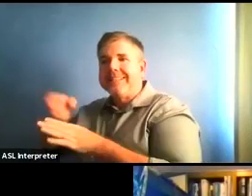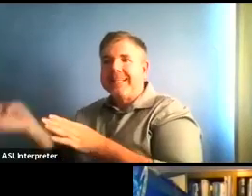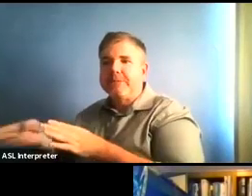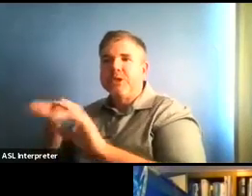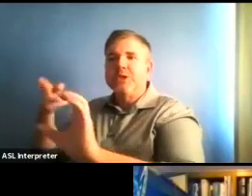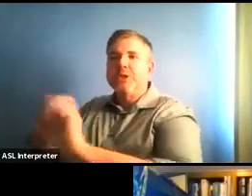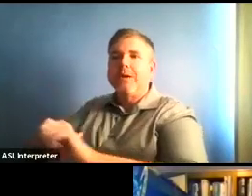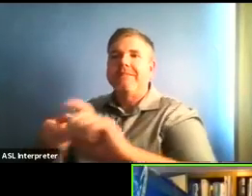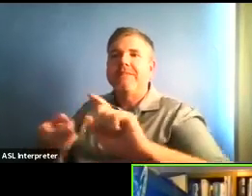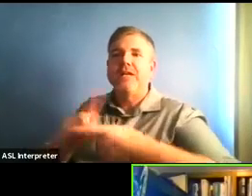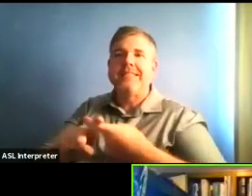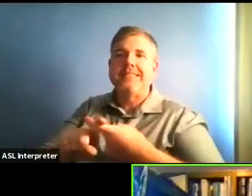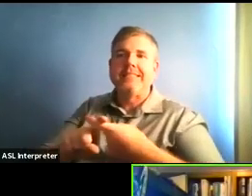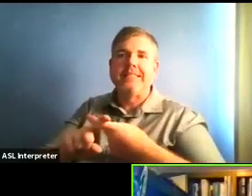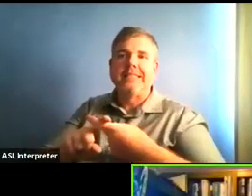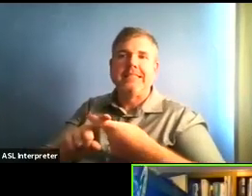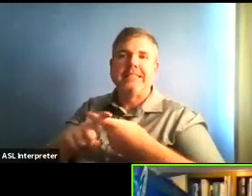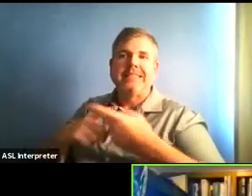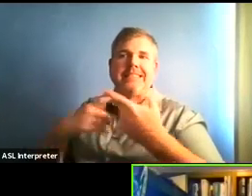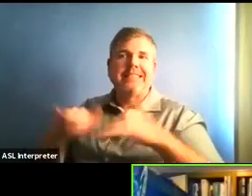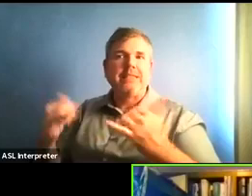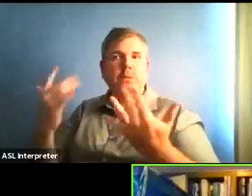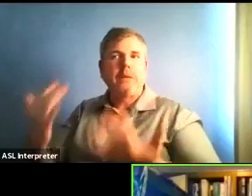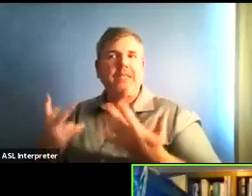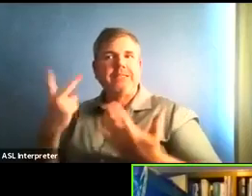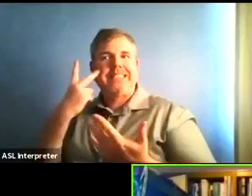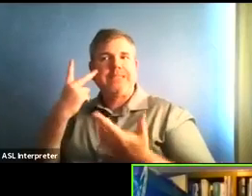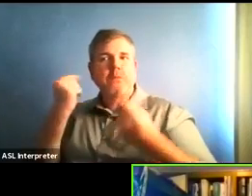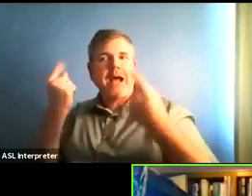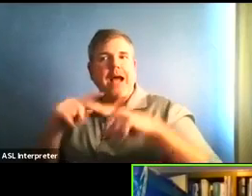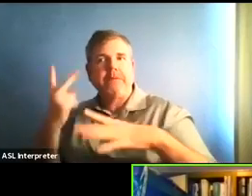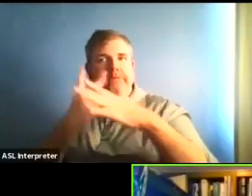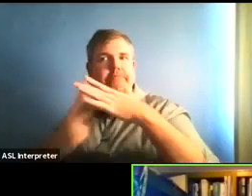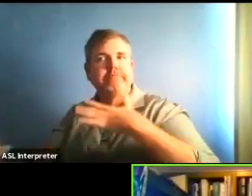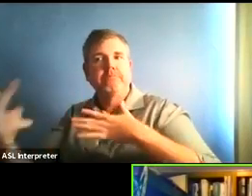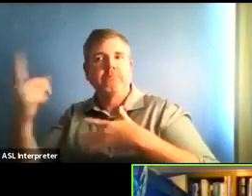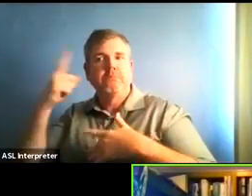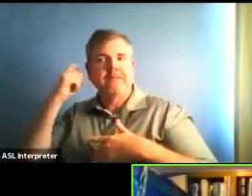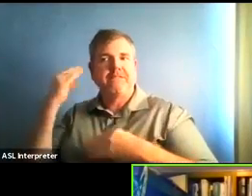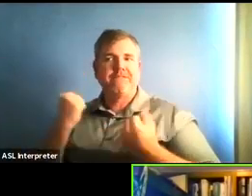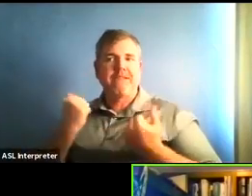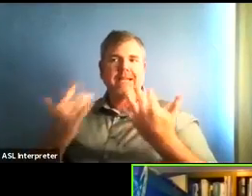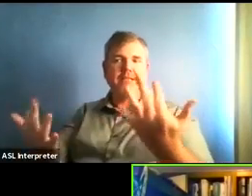Yeah. OK, Kelly Tahnee, you have a question.